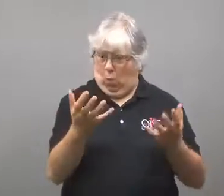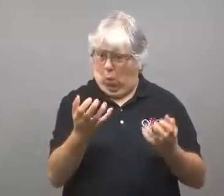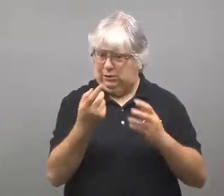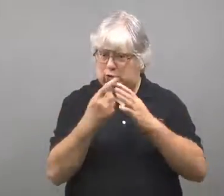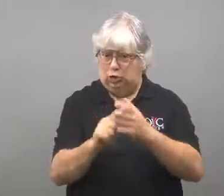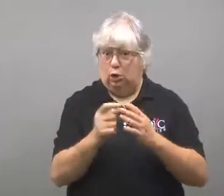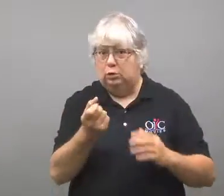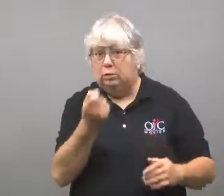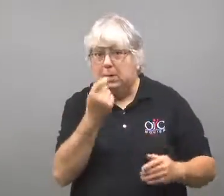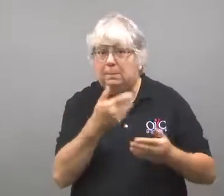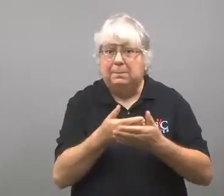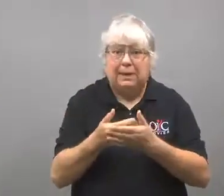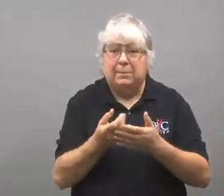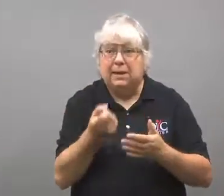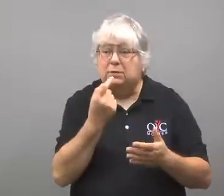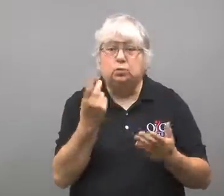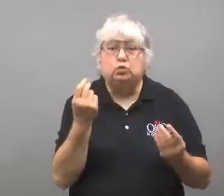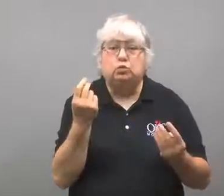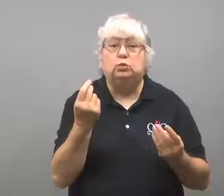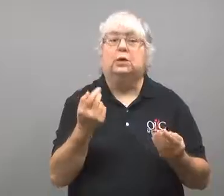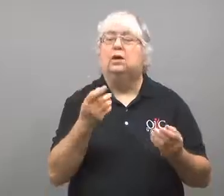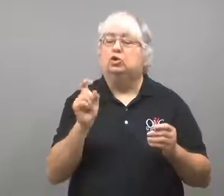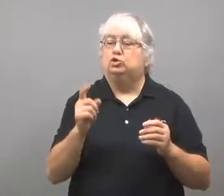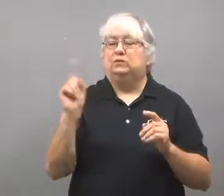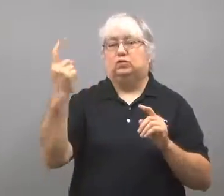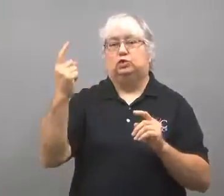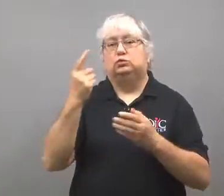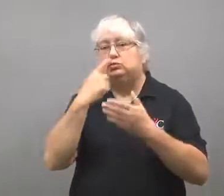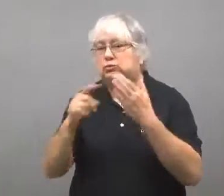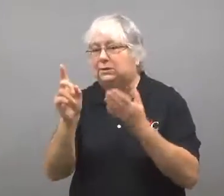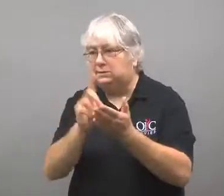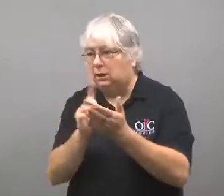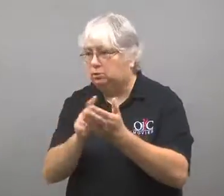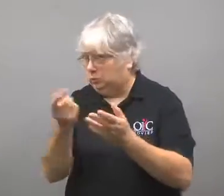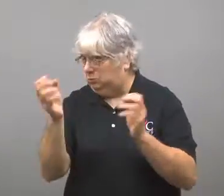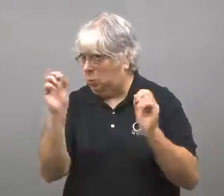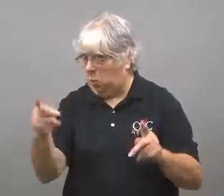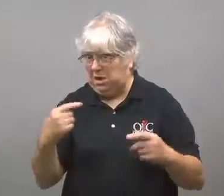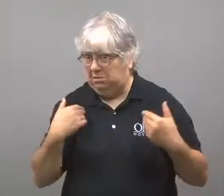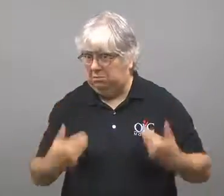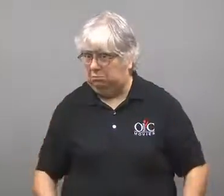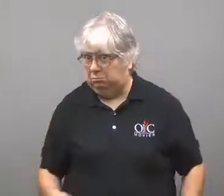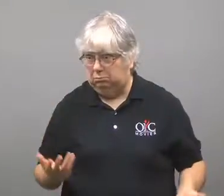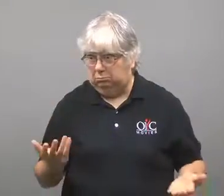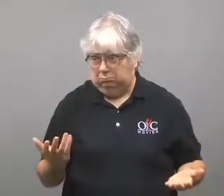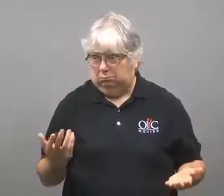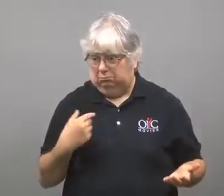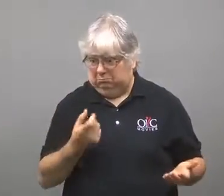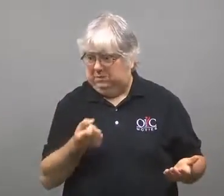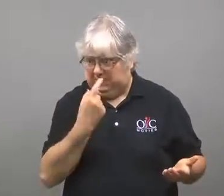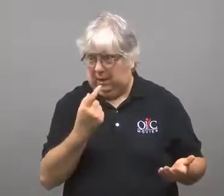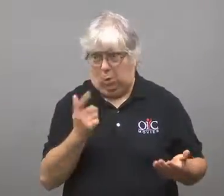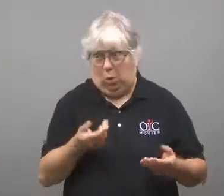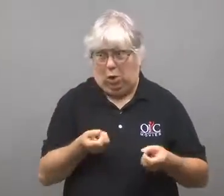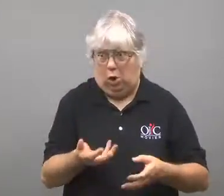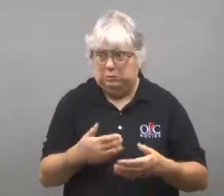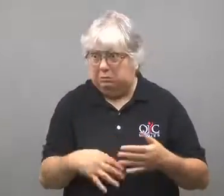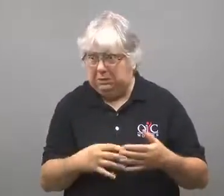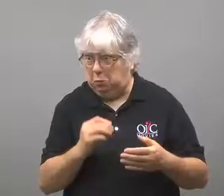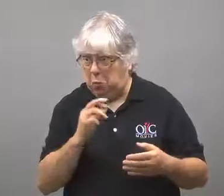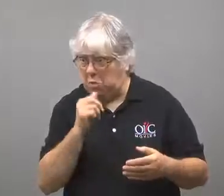If you'd like to start a regimen of baby aspirin,